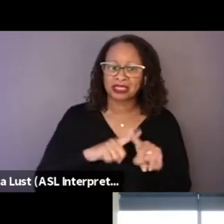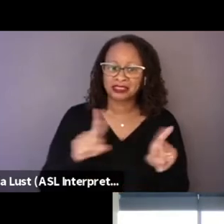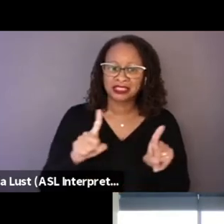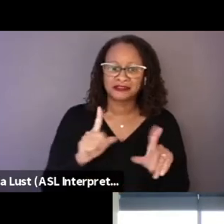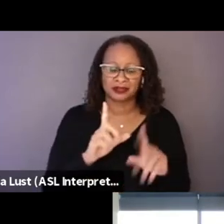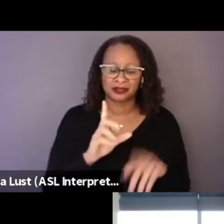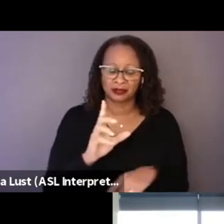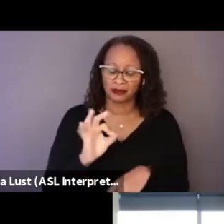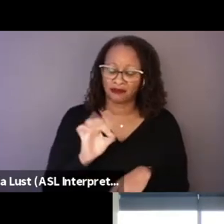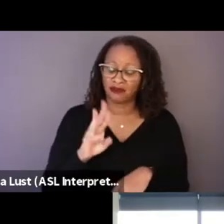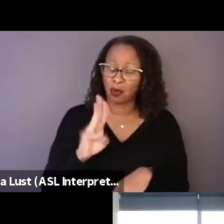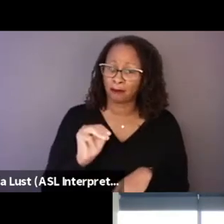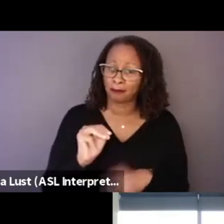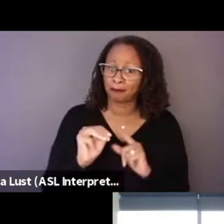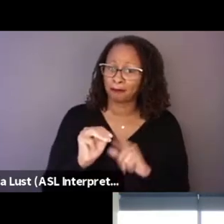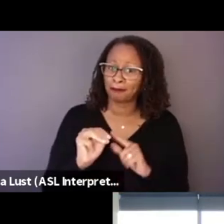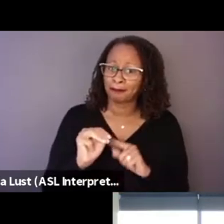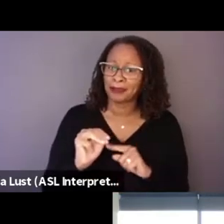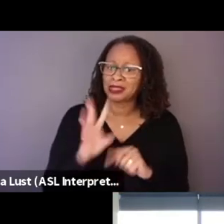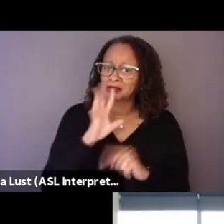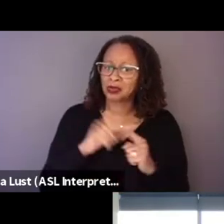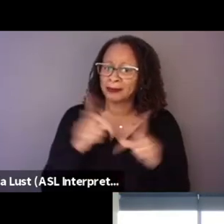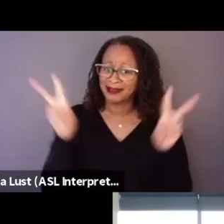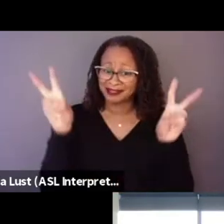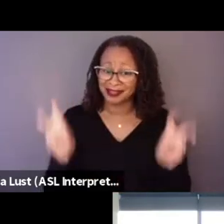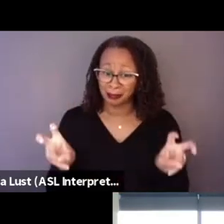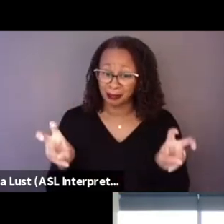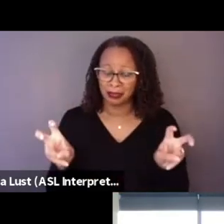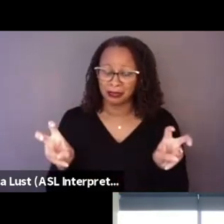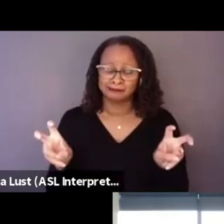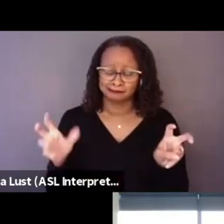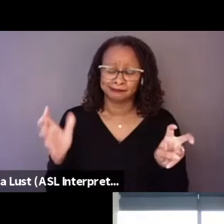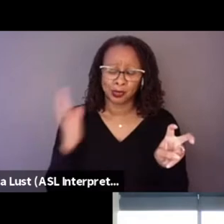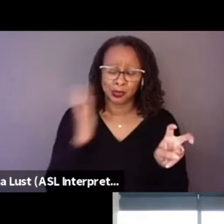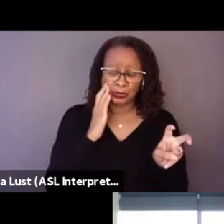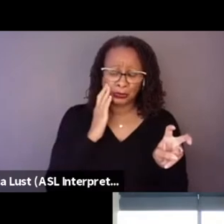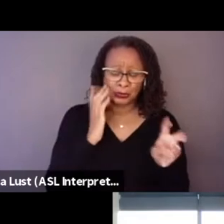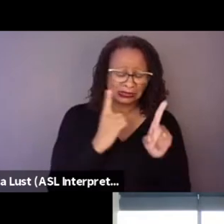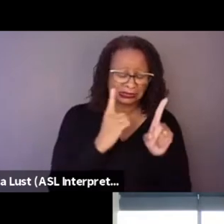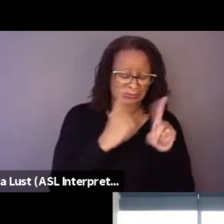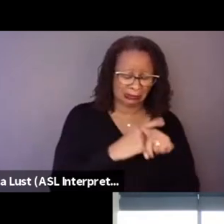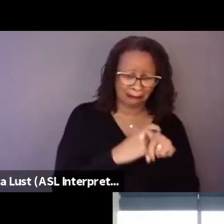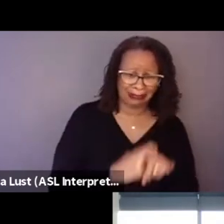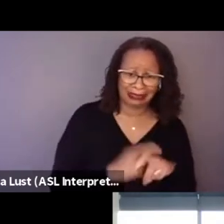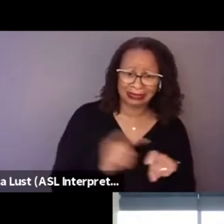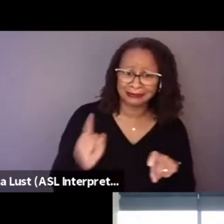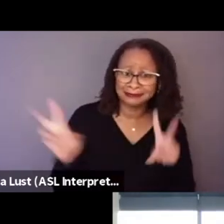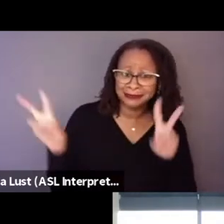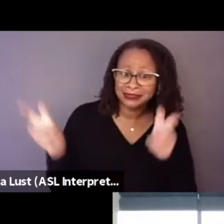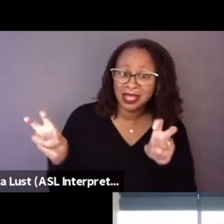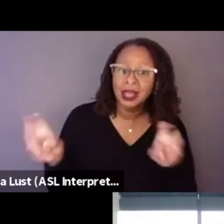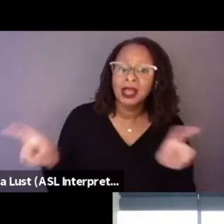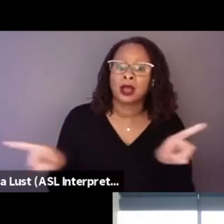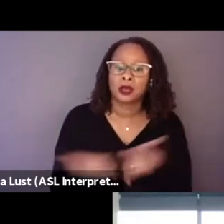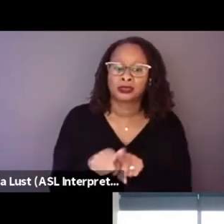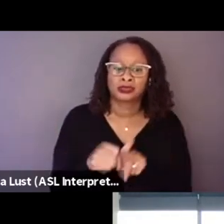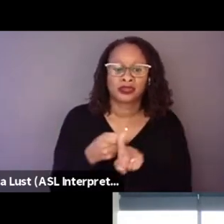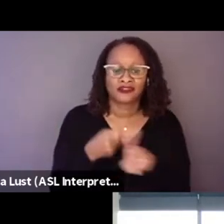to talk about a subject matter that we knew that was complicated, was also coming from many conversations